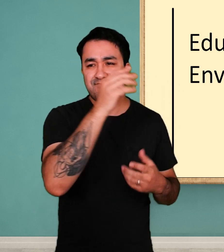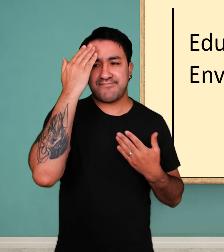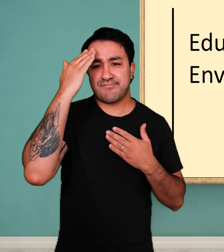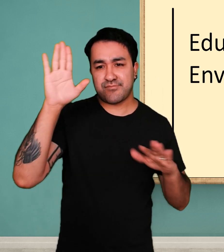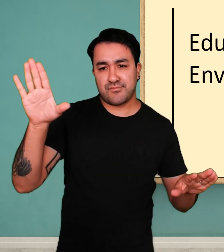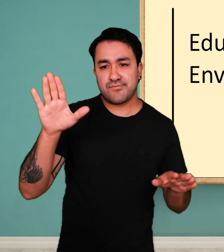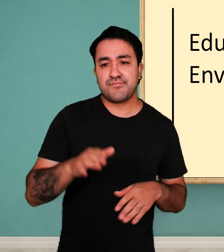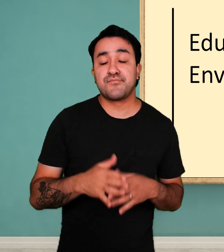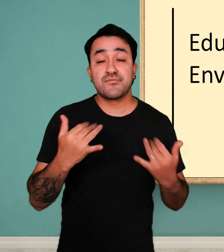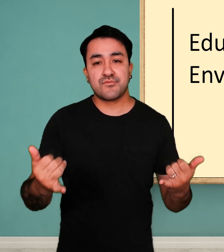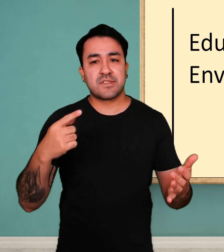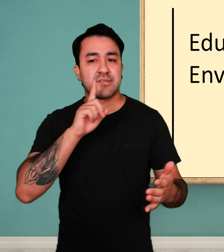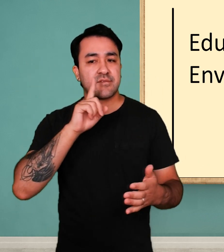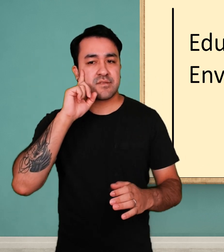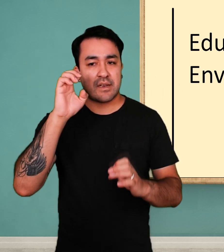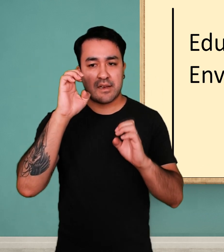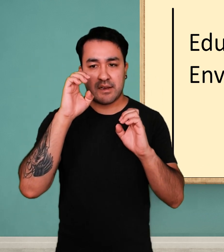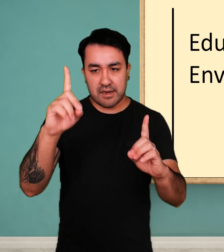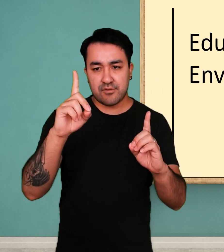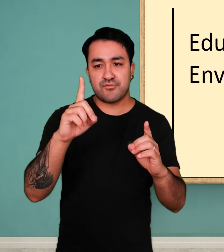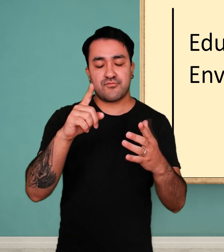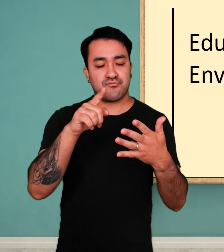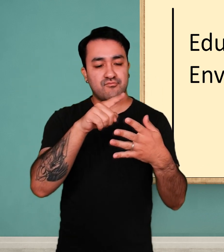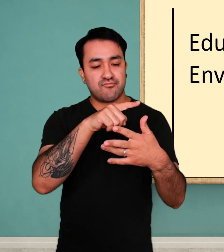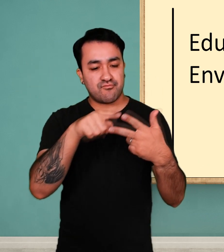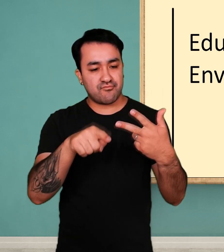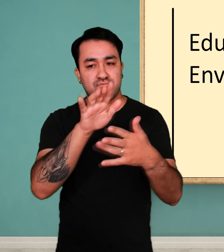We are going to cover three types of education for Deaf students.